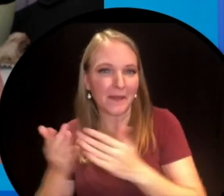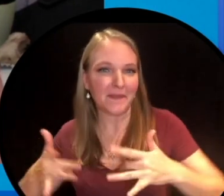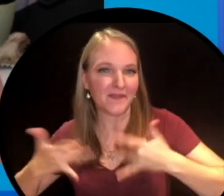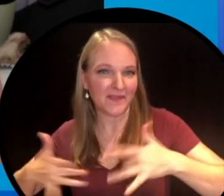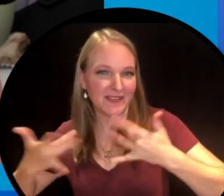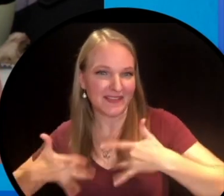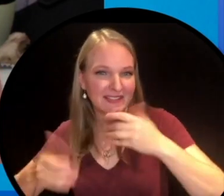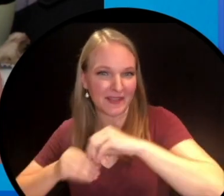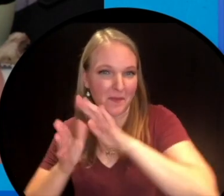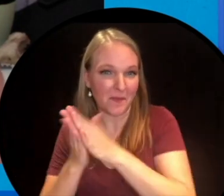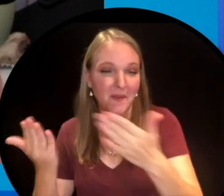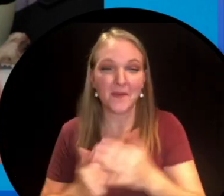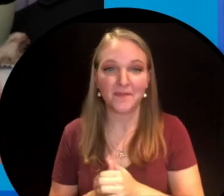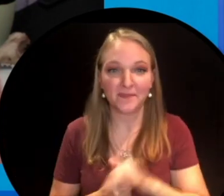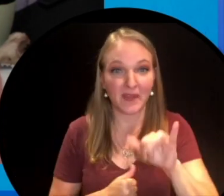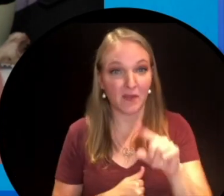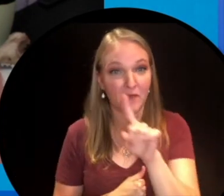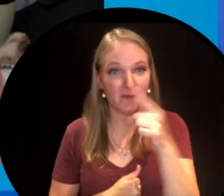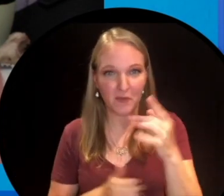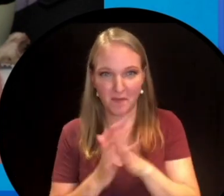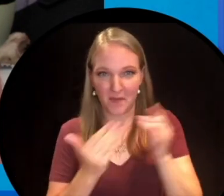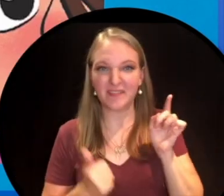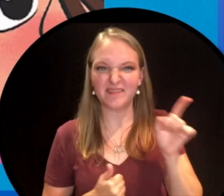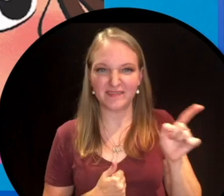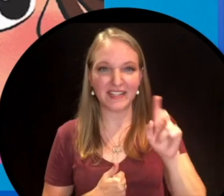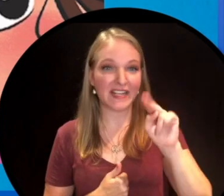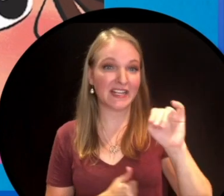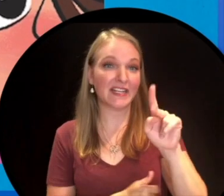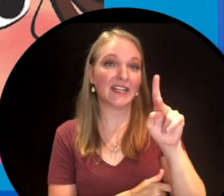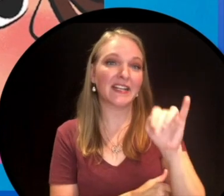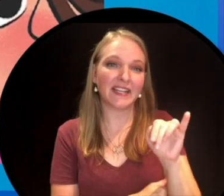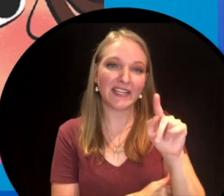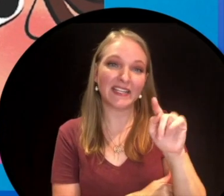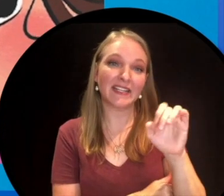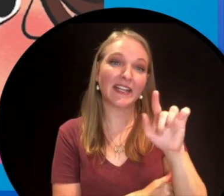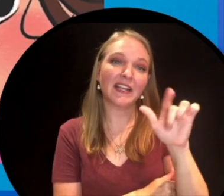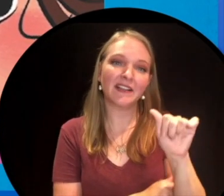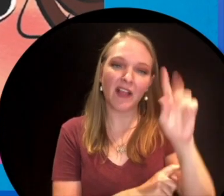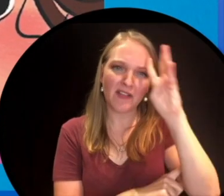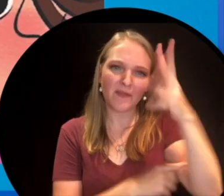very first book is this bad boy in which you will learn that Nikki Tesla invents something called a